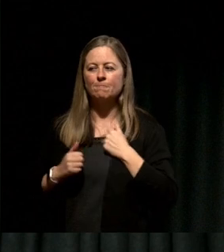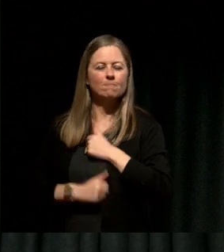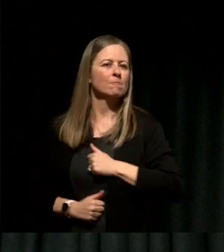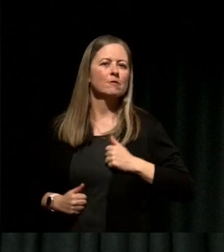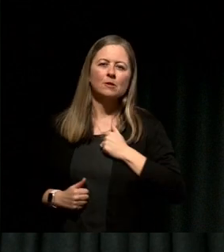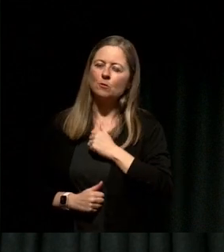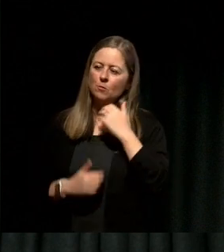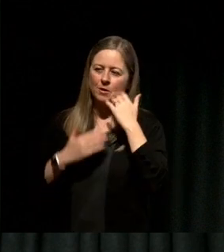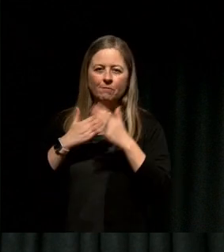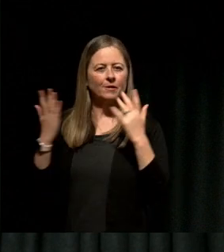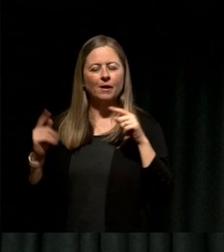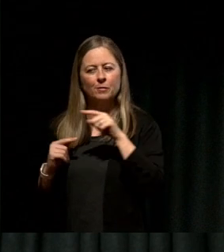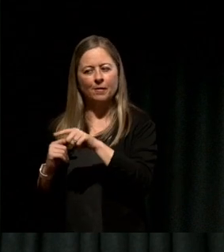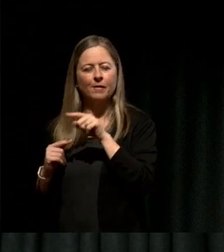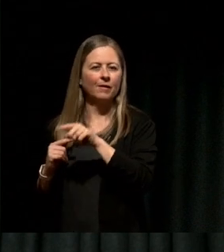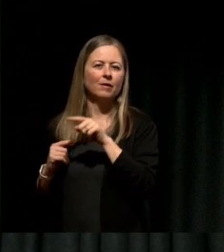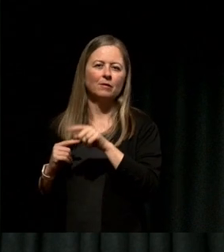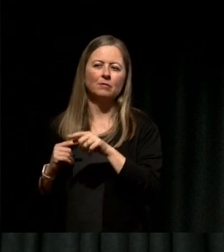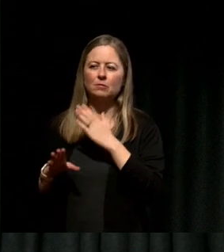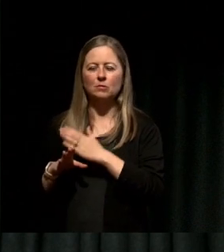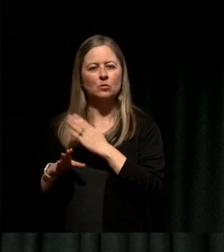time I was there, and that was contagious.